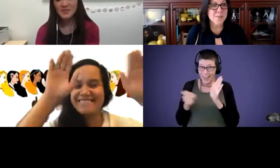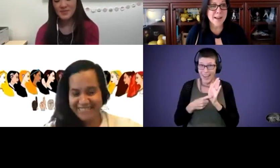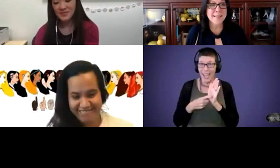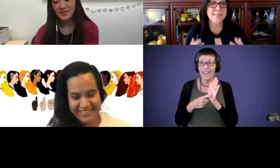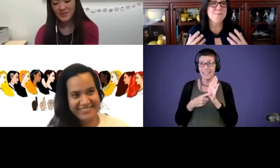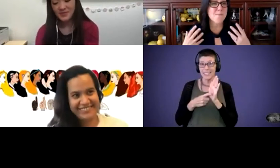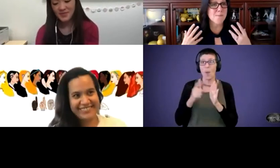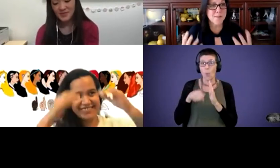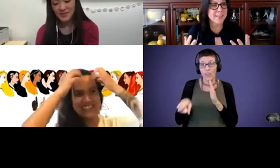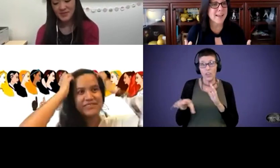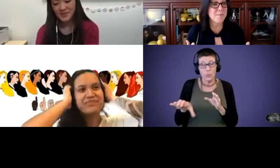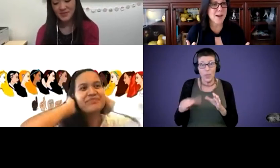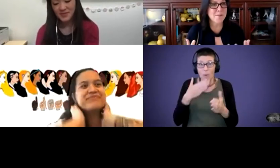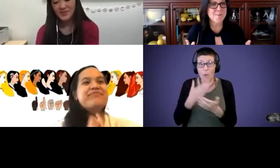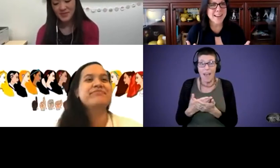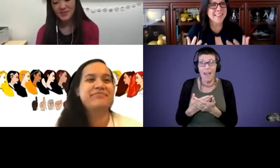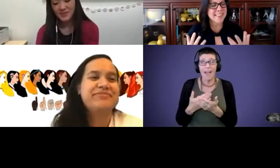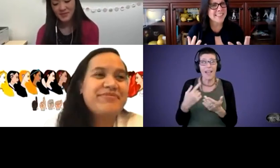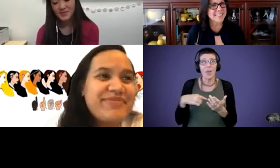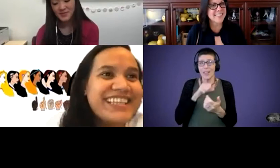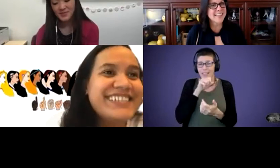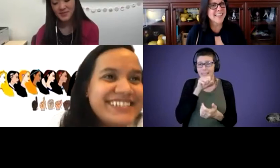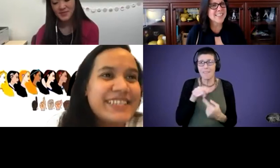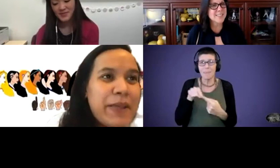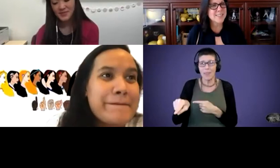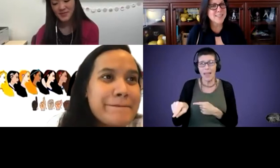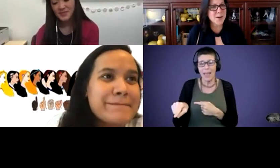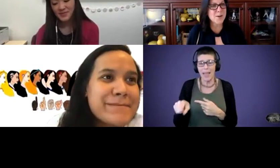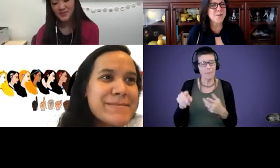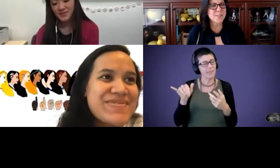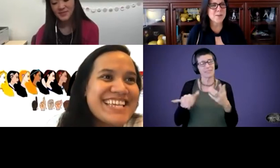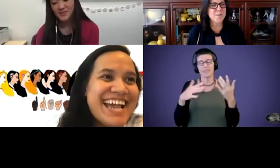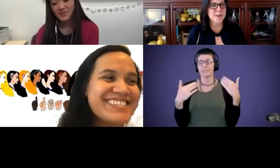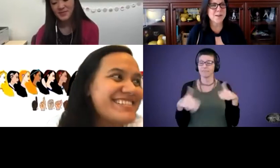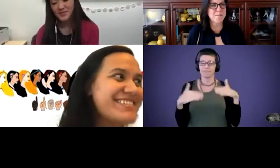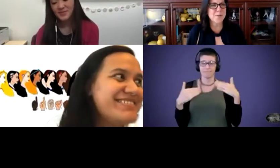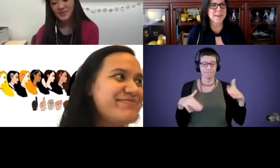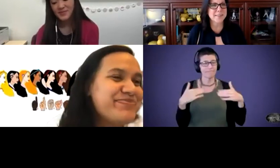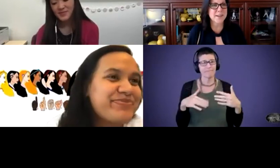well and what we love about her, right? That's so, so very important. So,